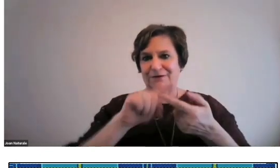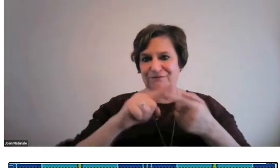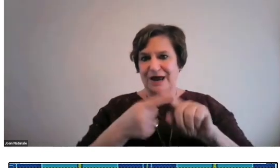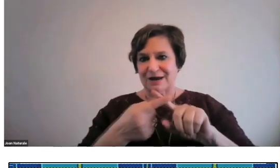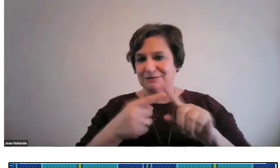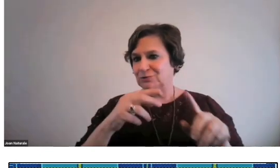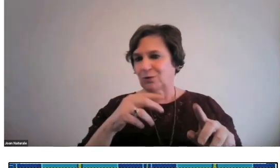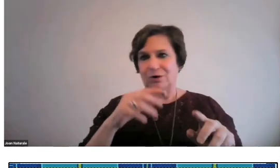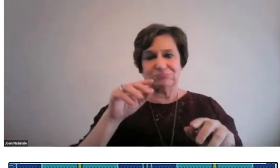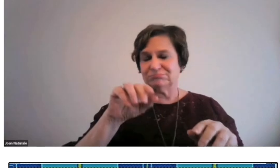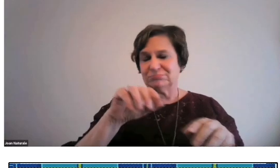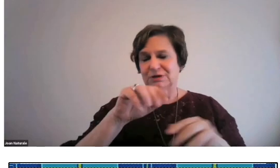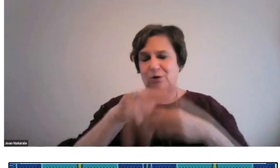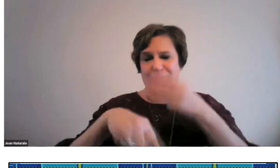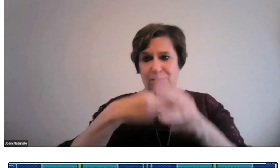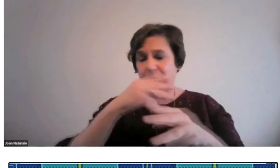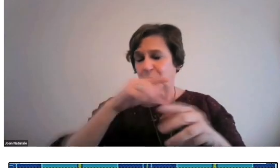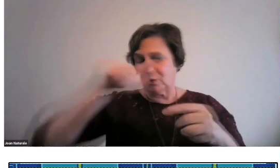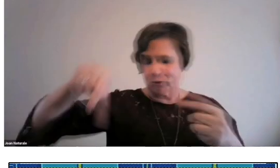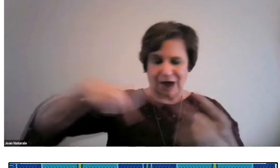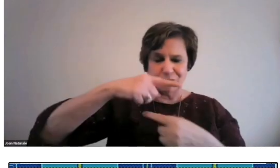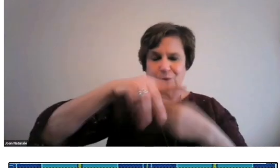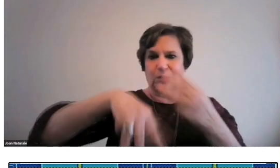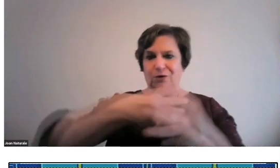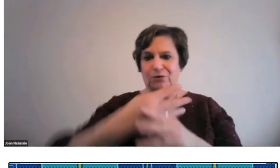in the nation or around the world.